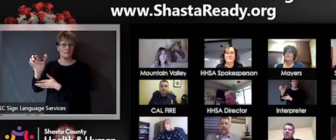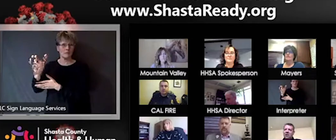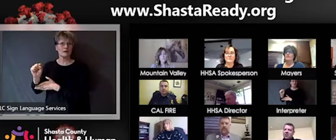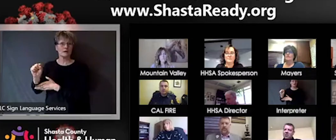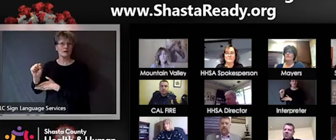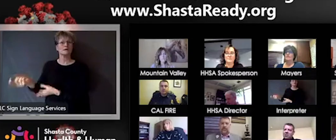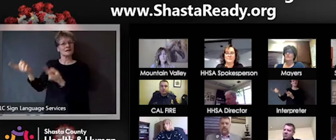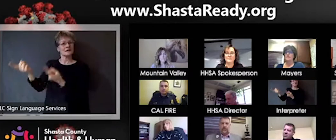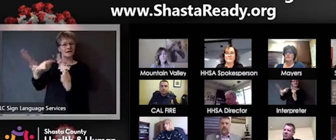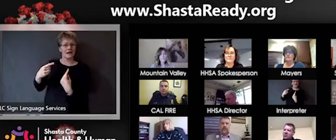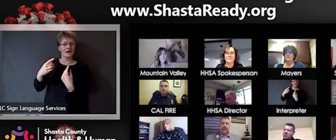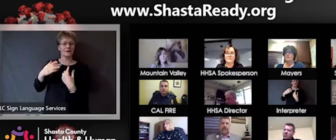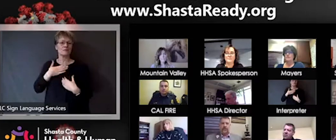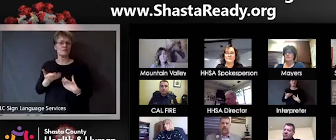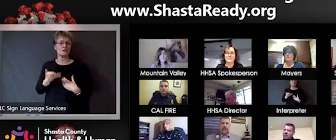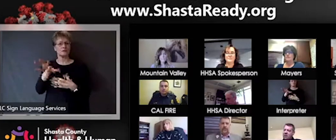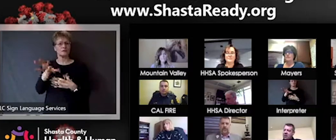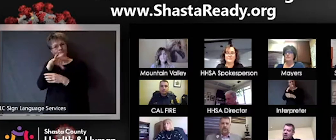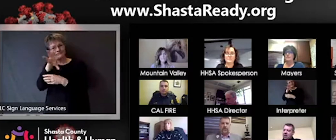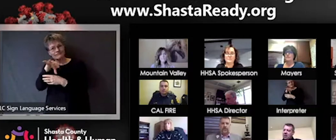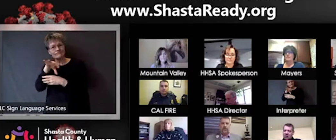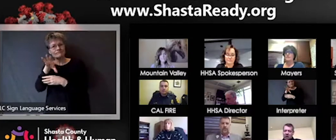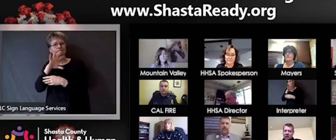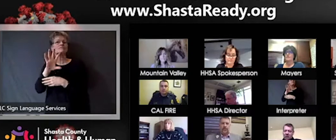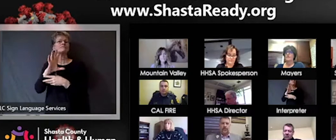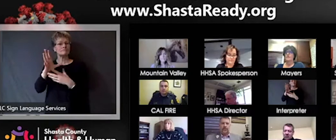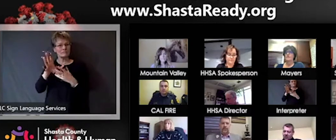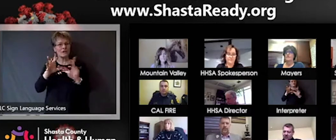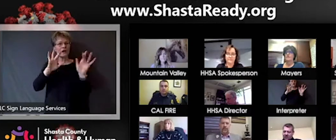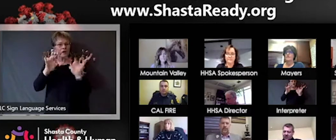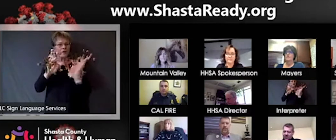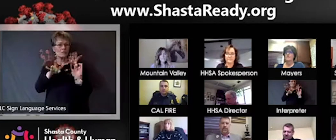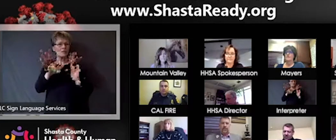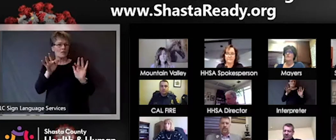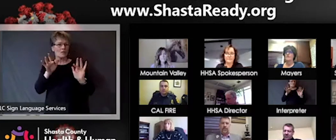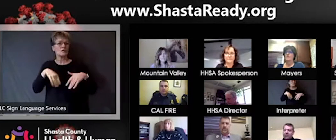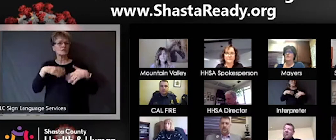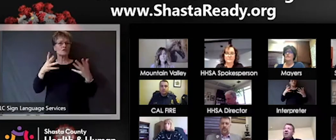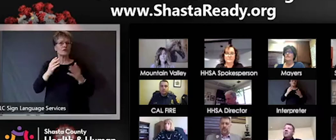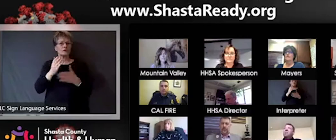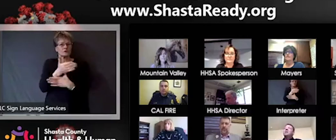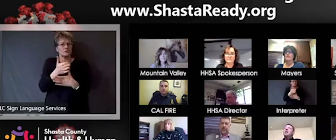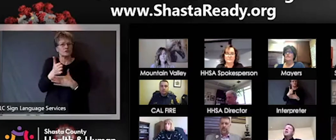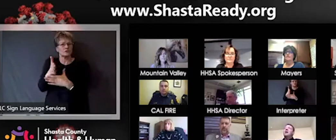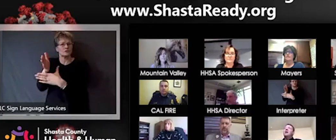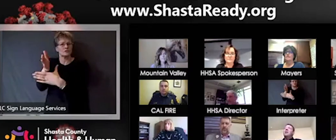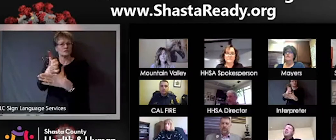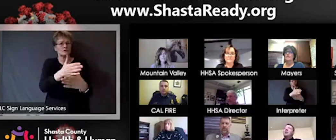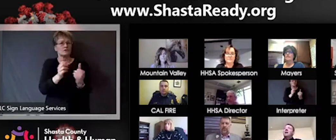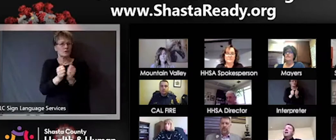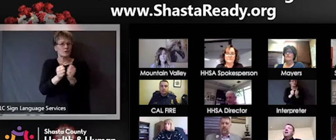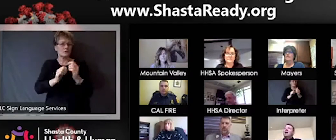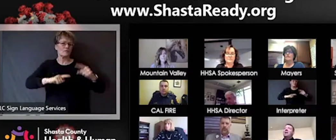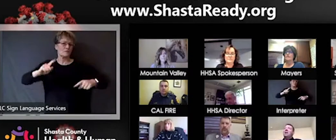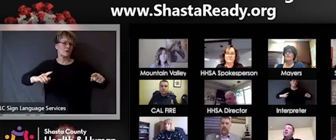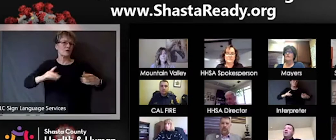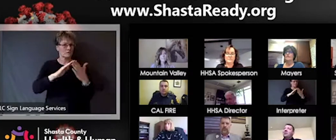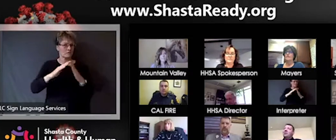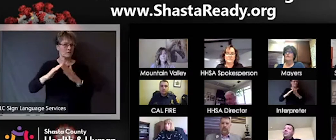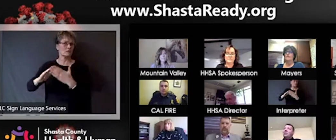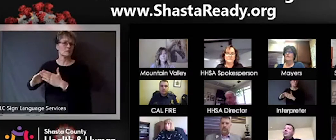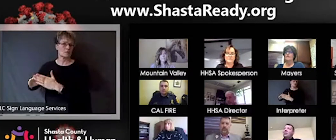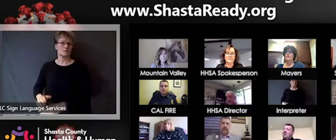that information out to the communities, as well. Along that same vein, we had our